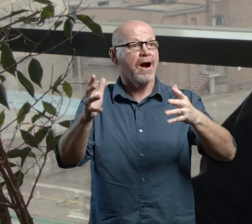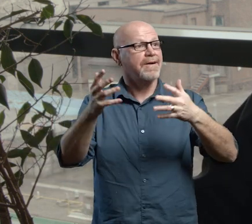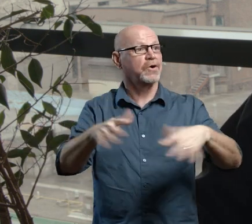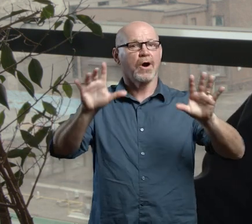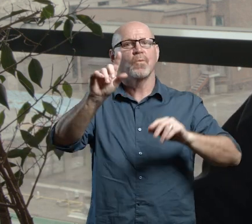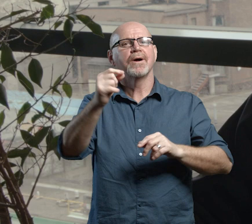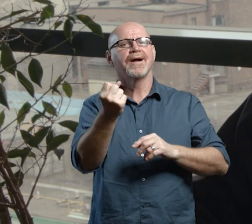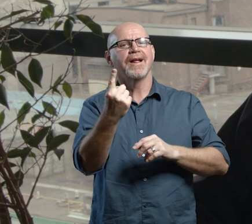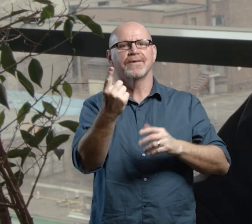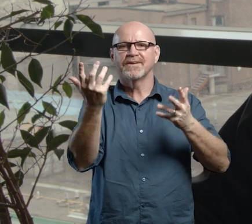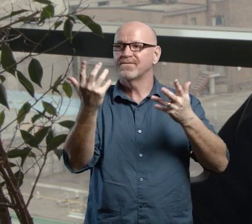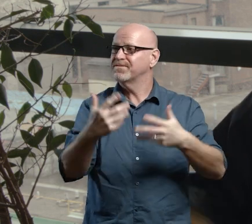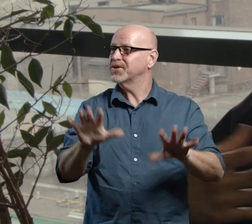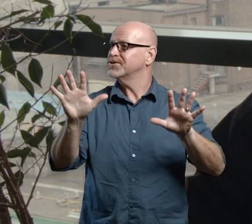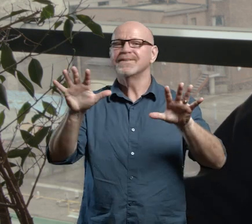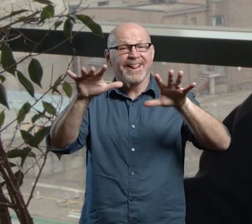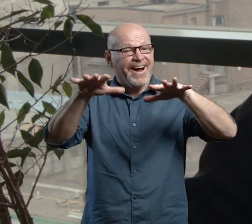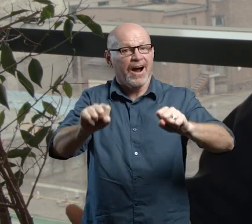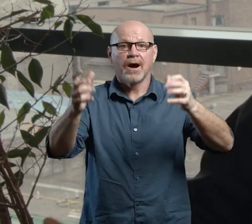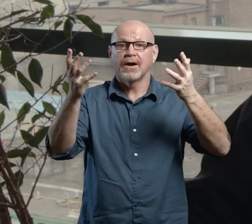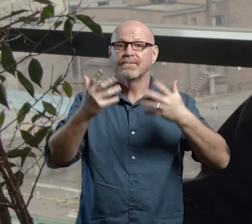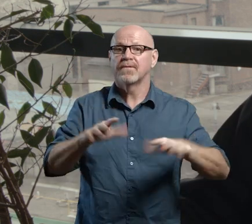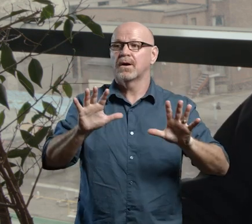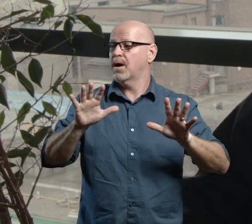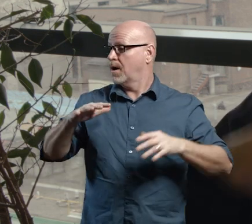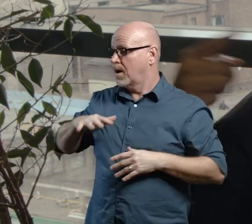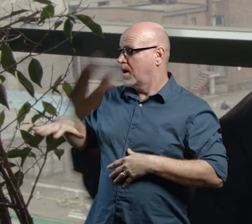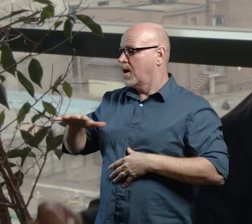turnout then. Because it was just a lot of stuff was going on. But to do it after